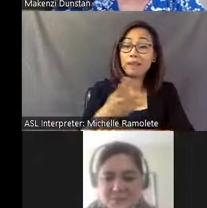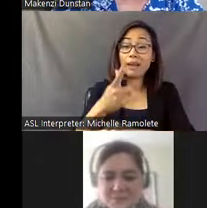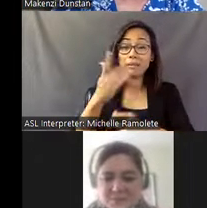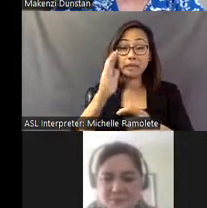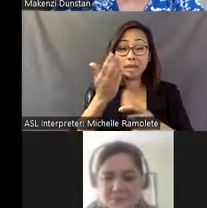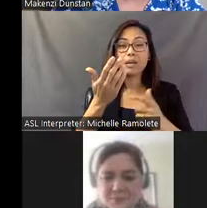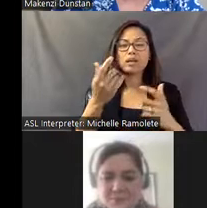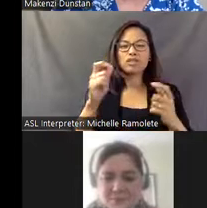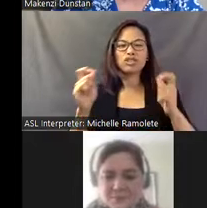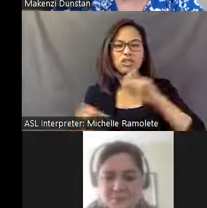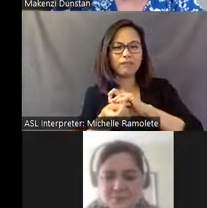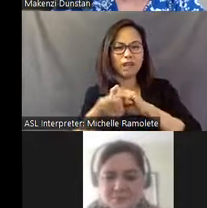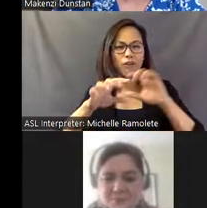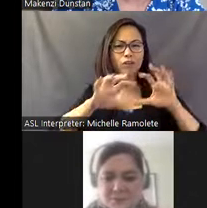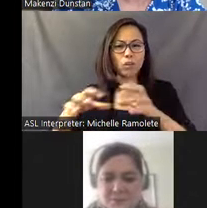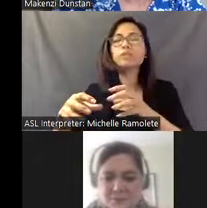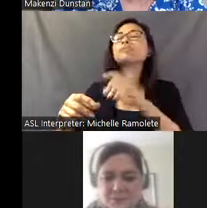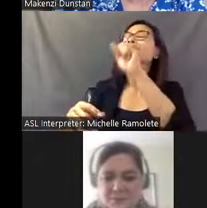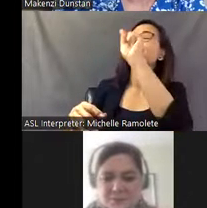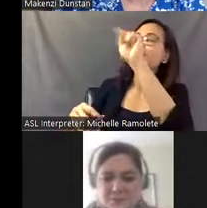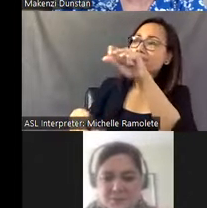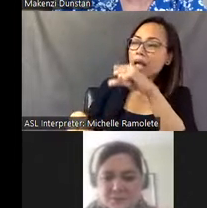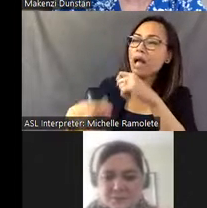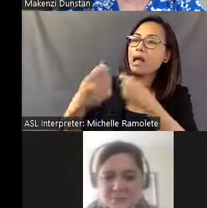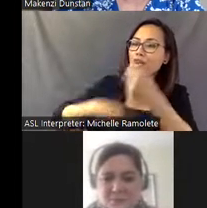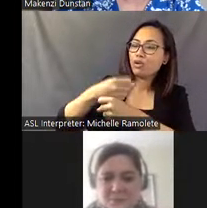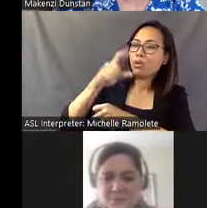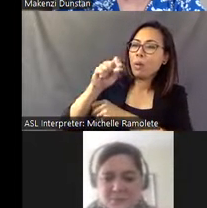[Mike] Yeah, and like I said, and then in 2015 the P.P.S.